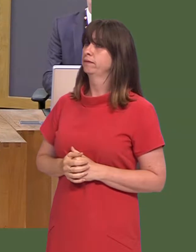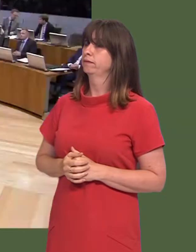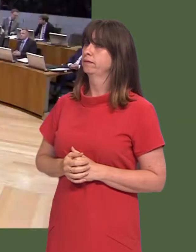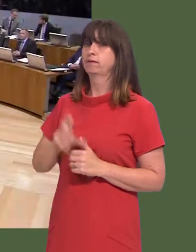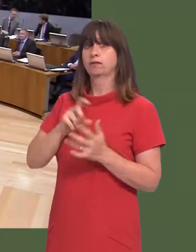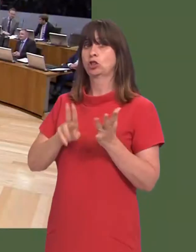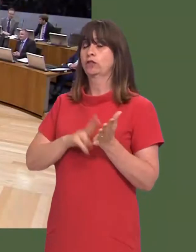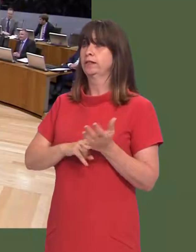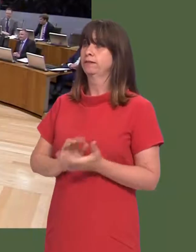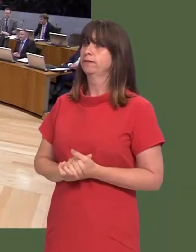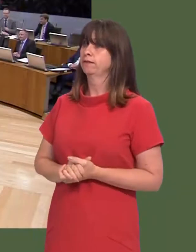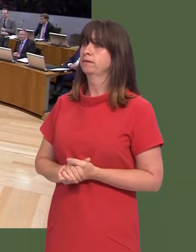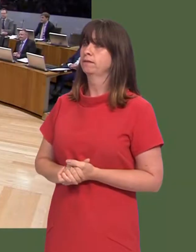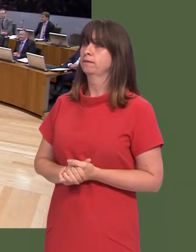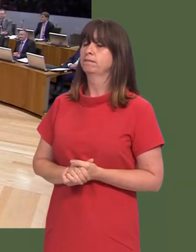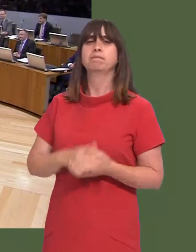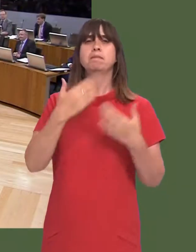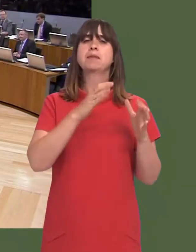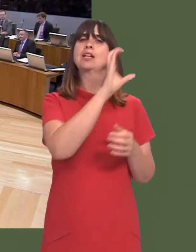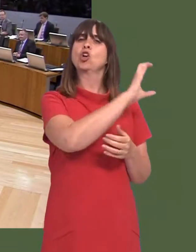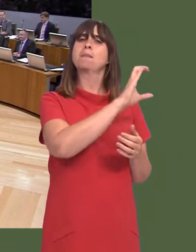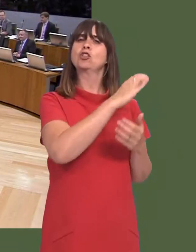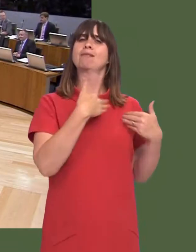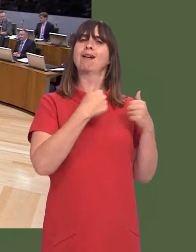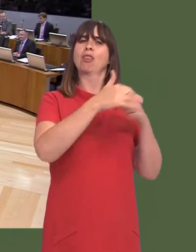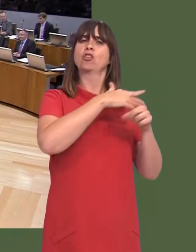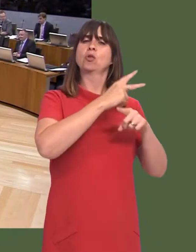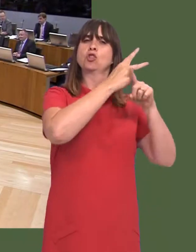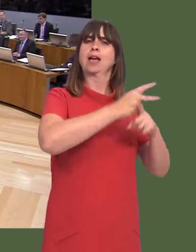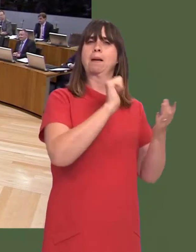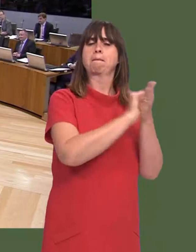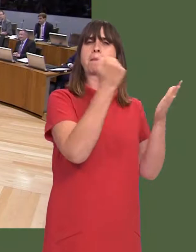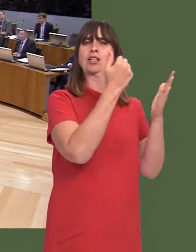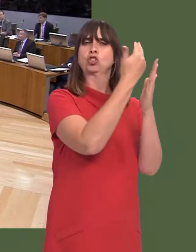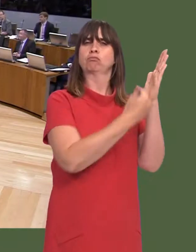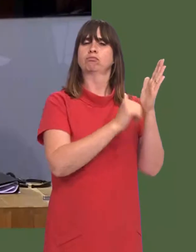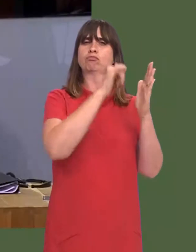Andrew R.T. Davies: Thank you, Presiding Officer. First Minister, the interim report from the commission on health and social care published